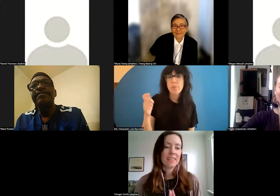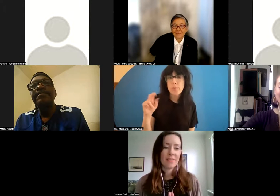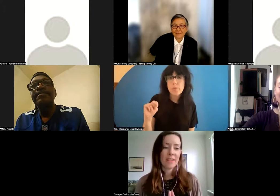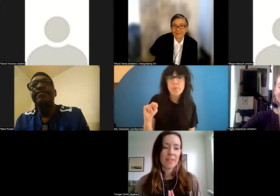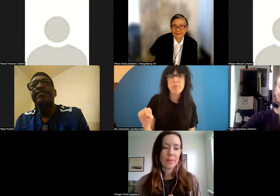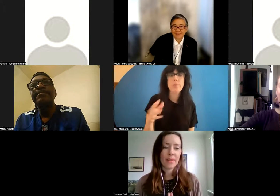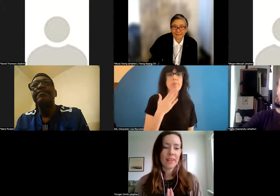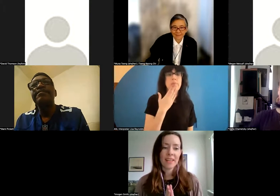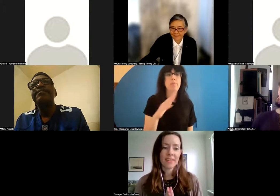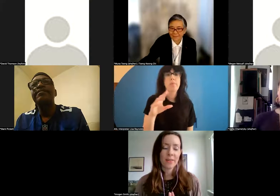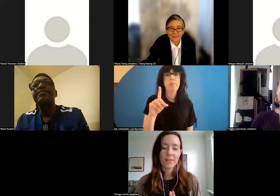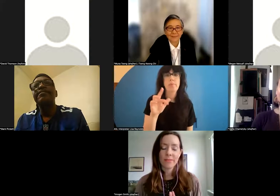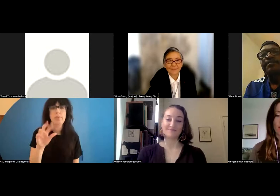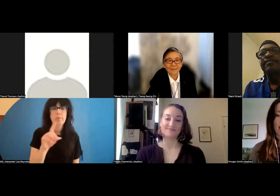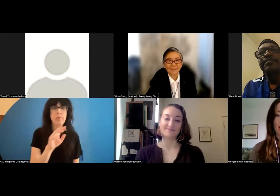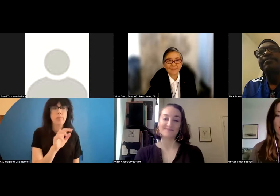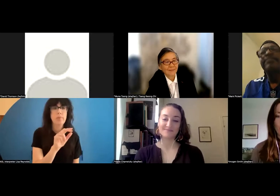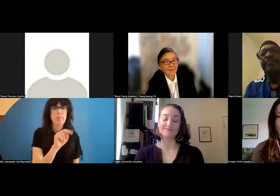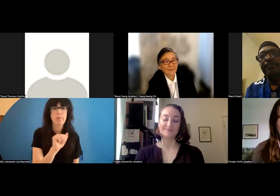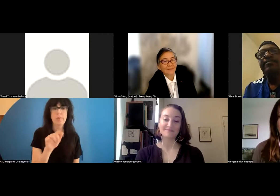, and zone for that incredible panel. That was